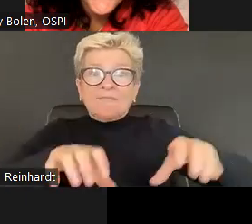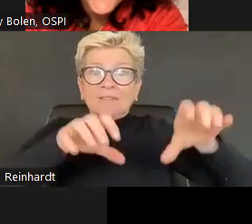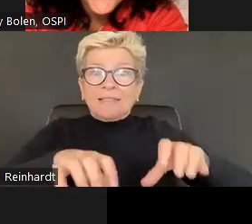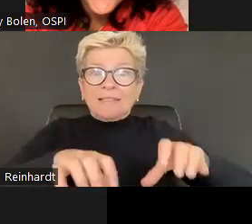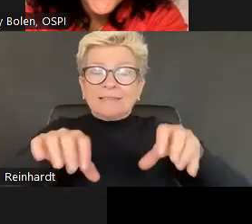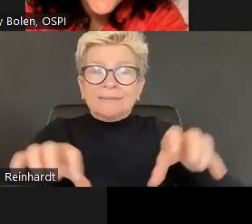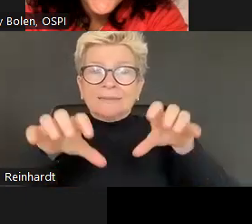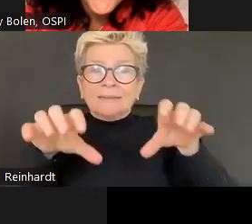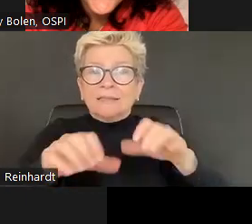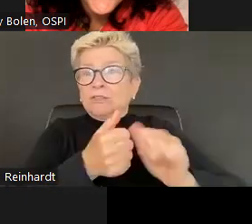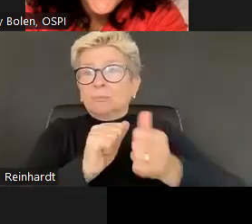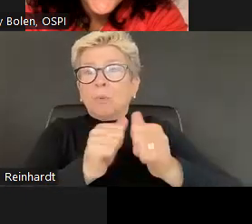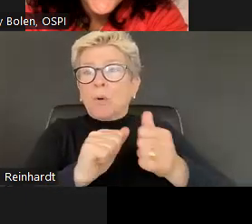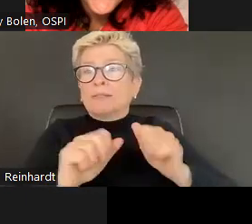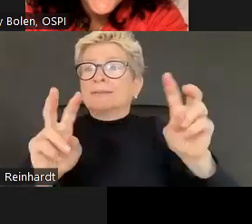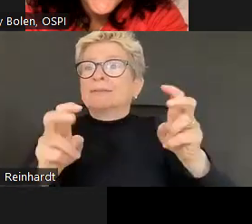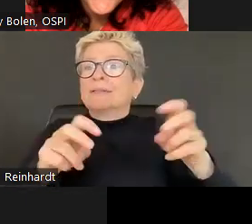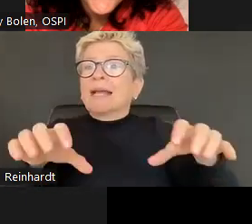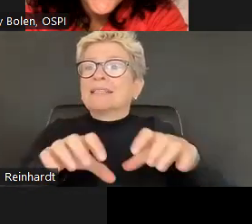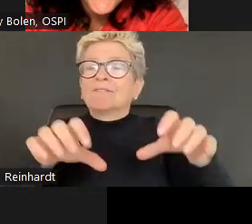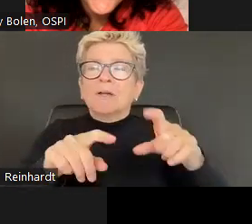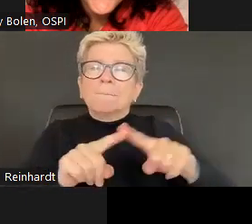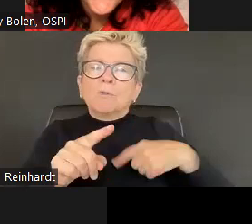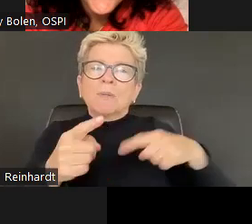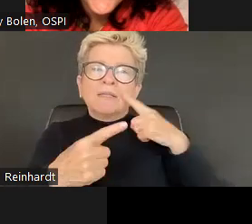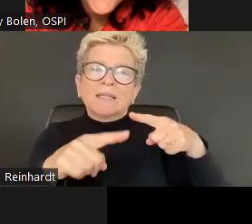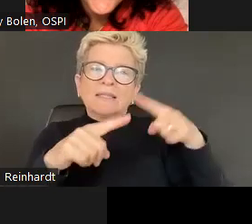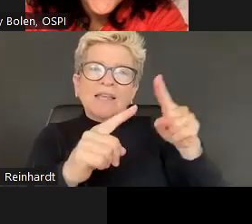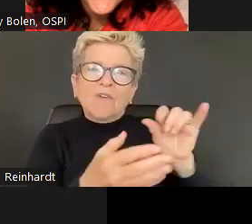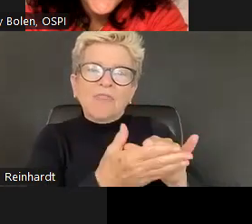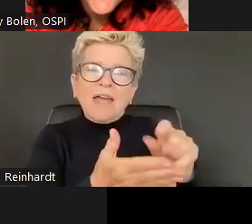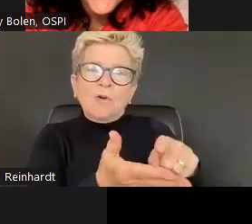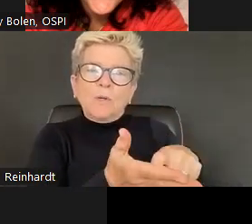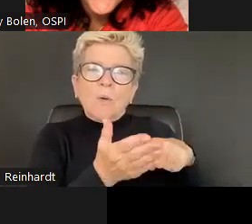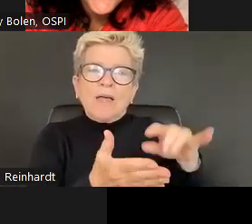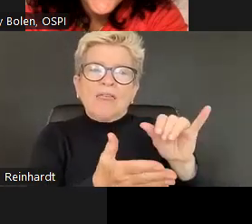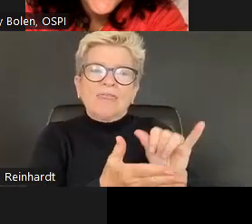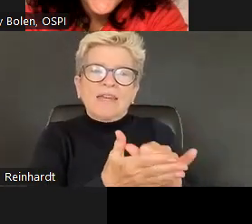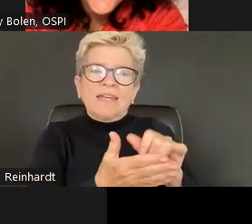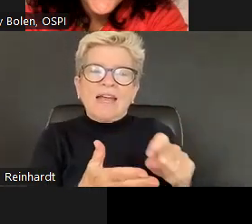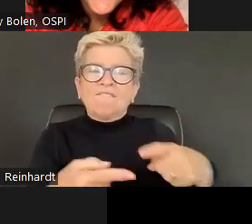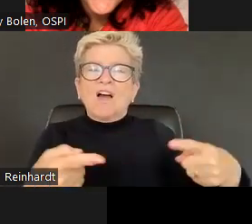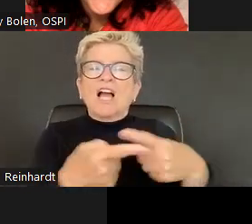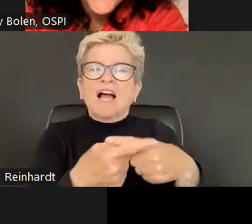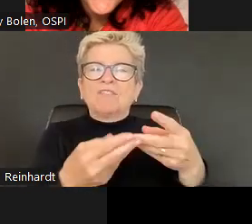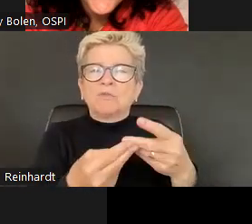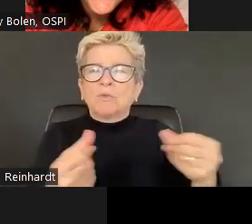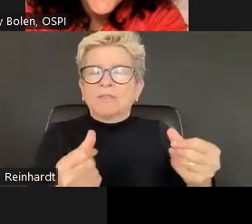So in physical education, for example, students are going to engage in, Lots of different types of activities, right?